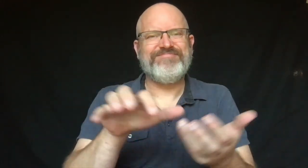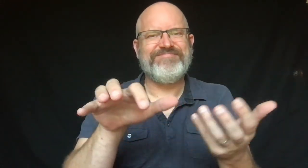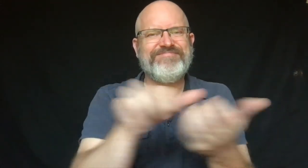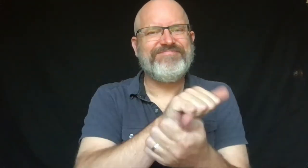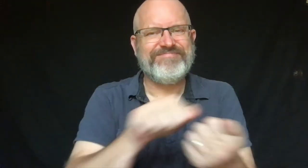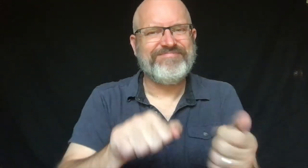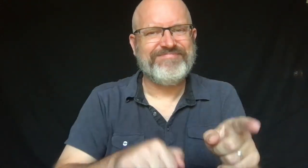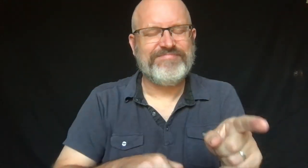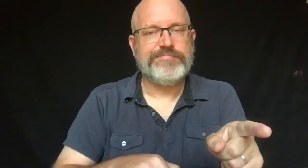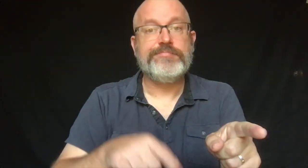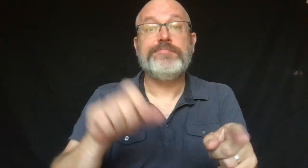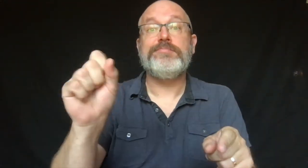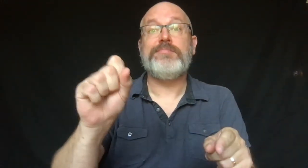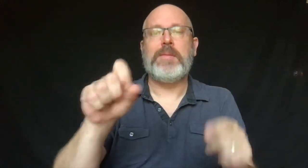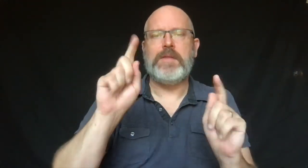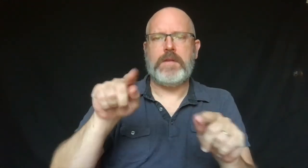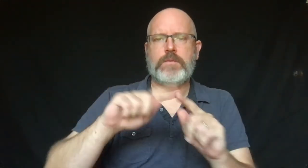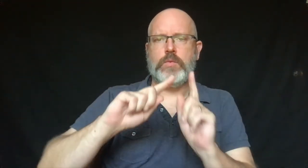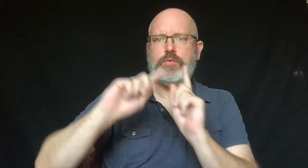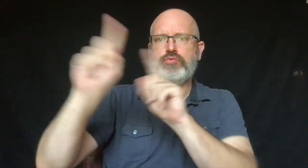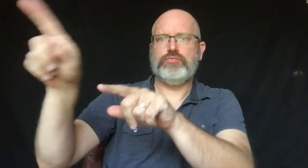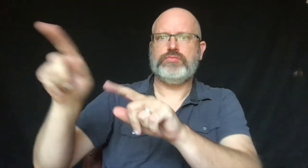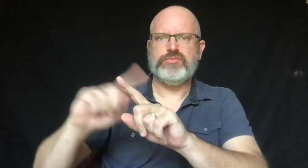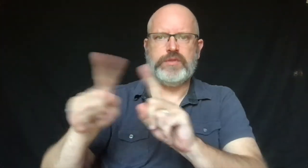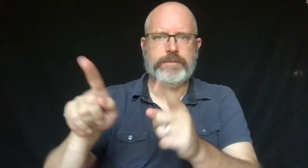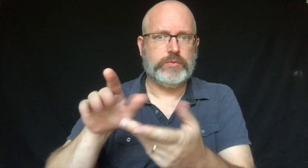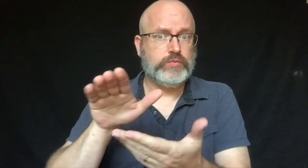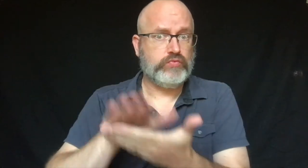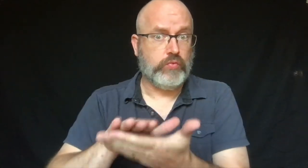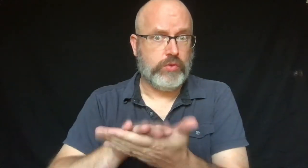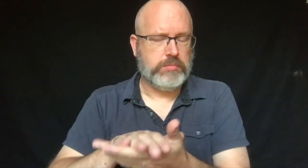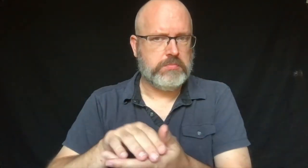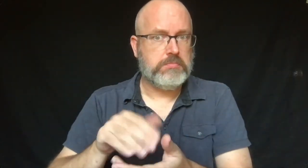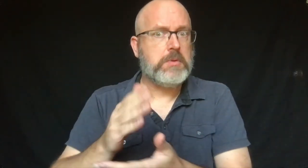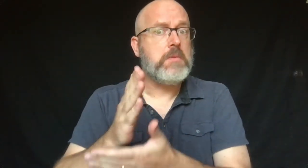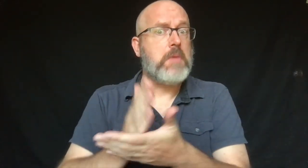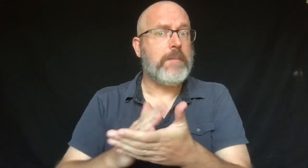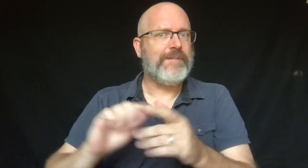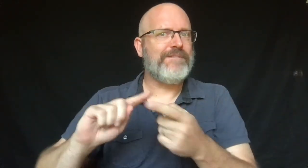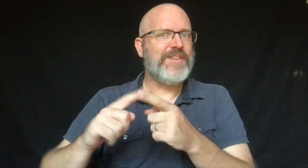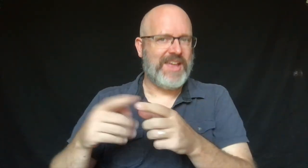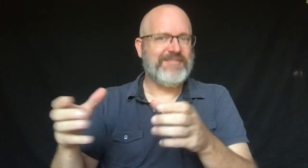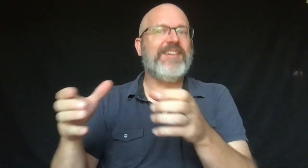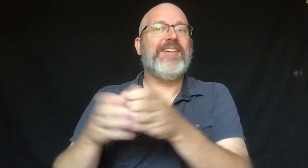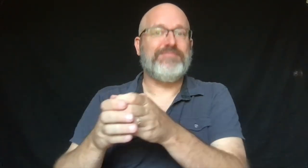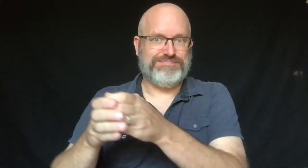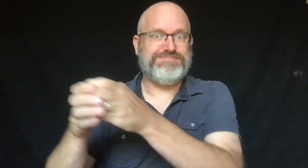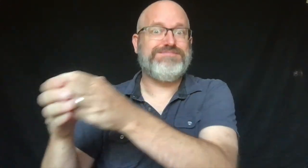Because Sam's school was damaged, he had to go to another school.